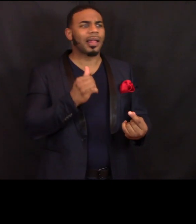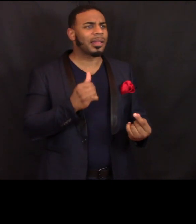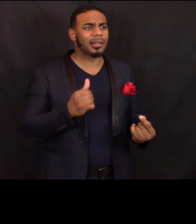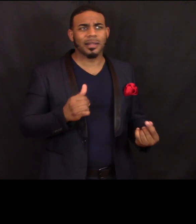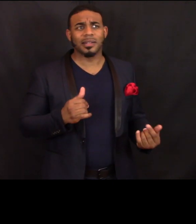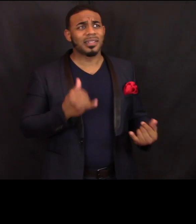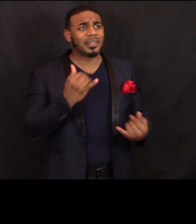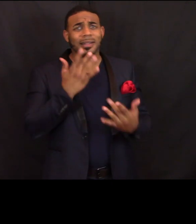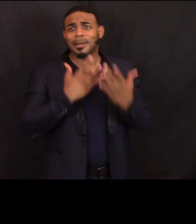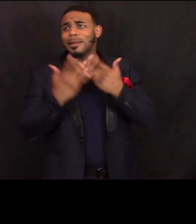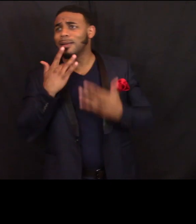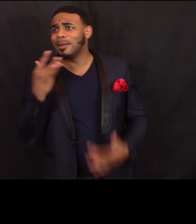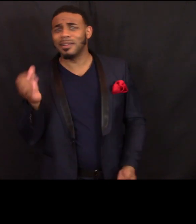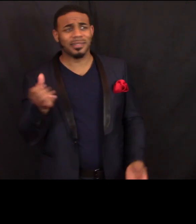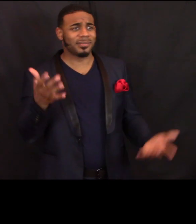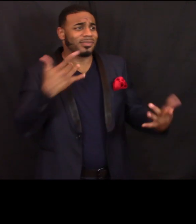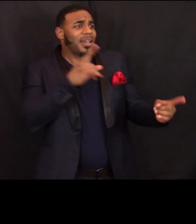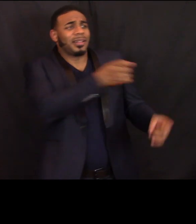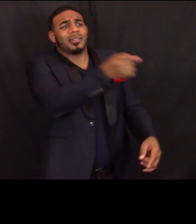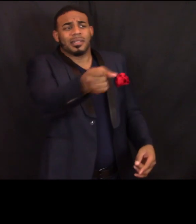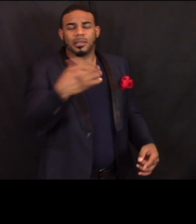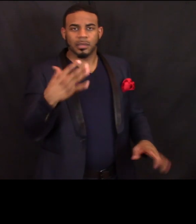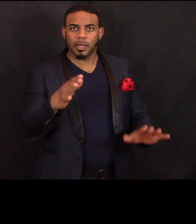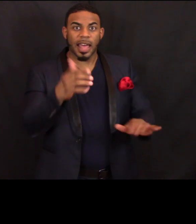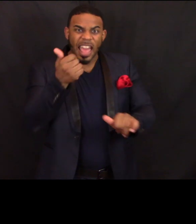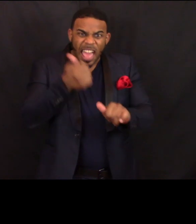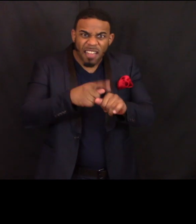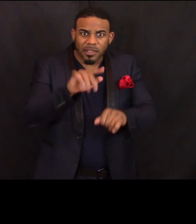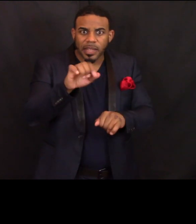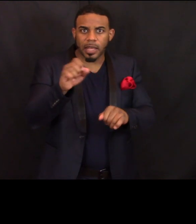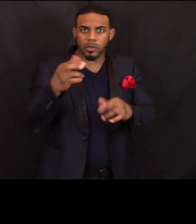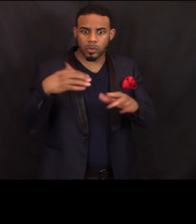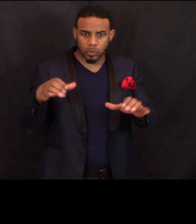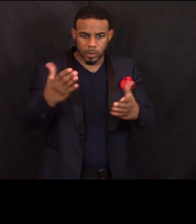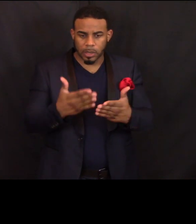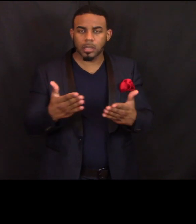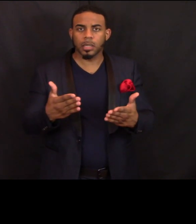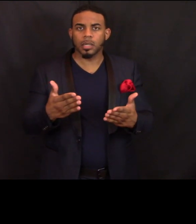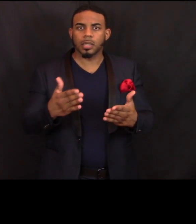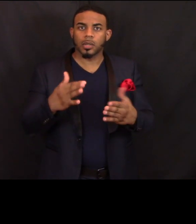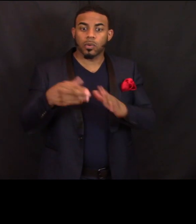Every tax return that we do here at the tax site is reviewed by a second volunteer